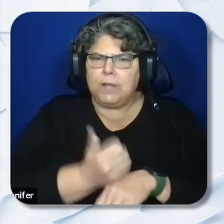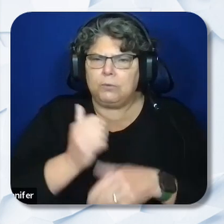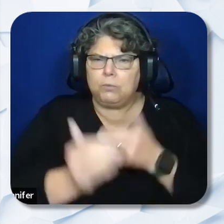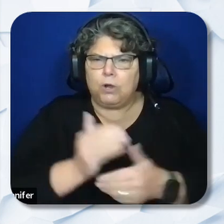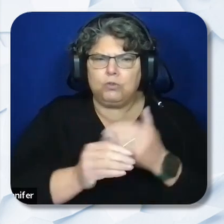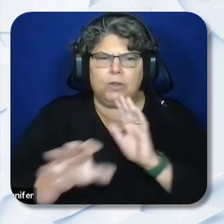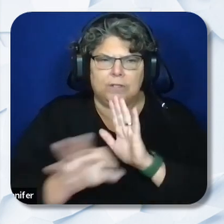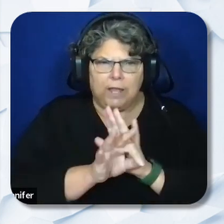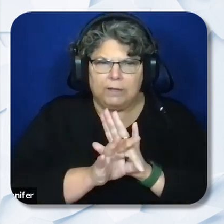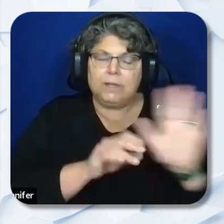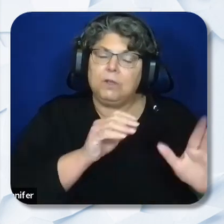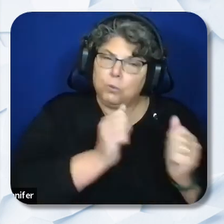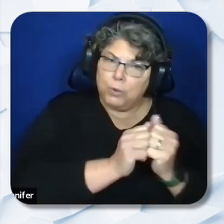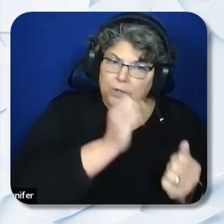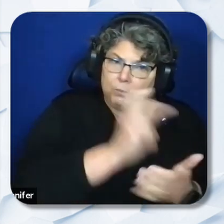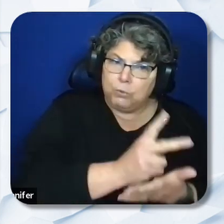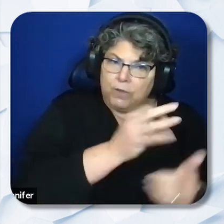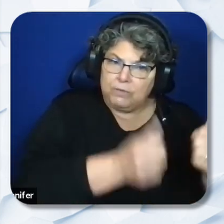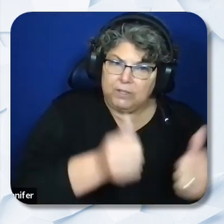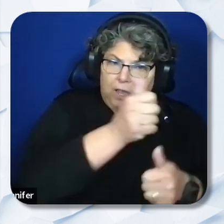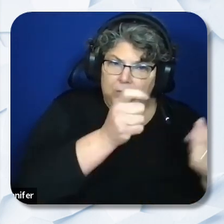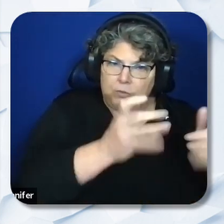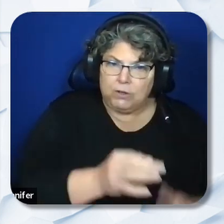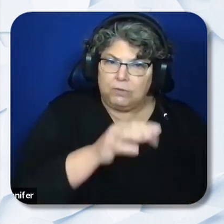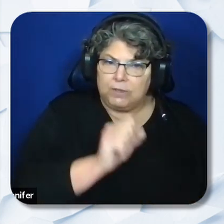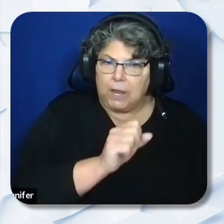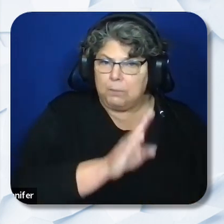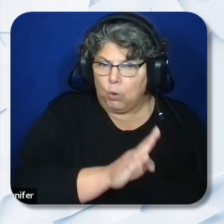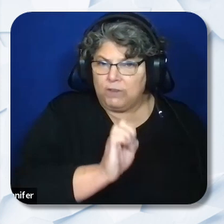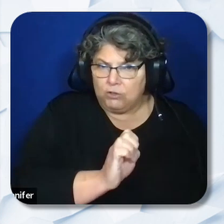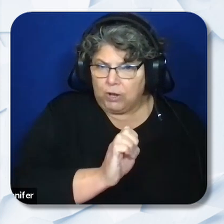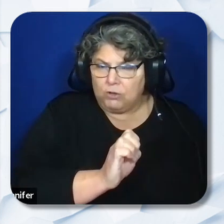subject to the approval of the Executive Director of the State Board of Education SBE, in